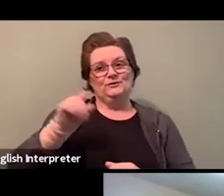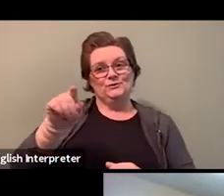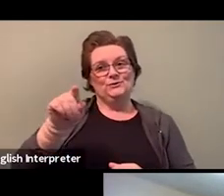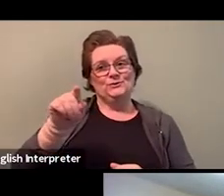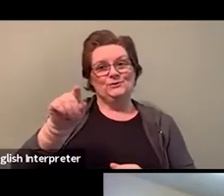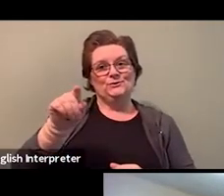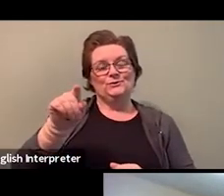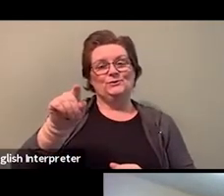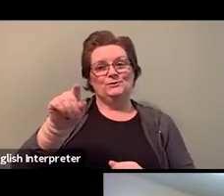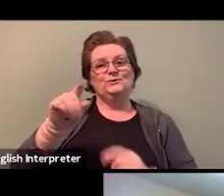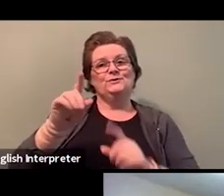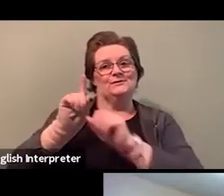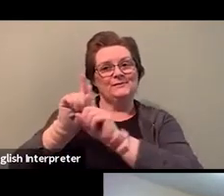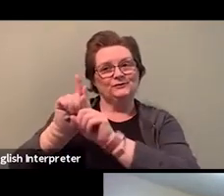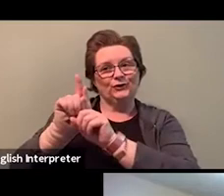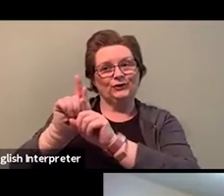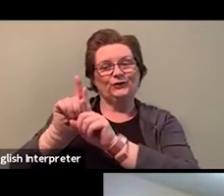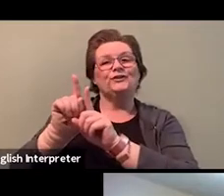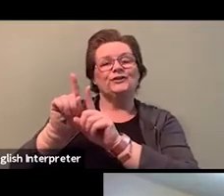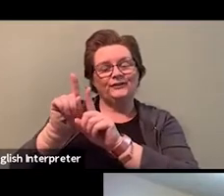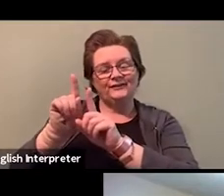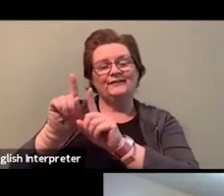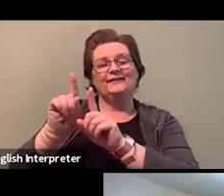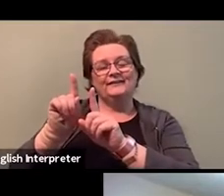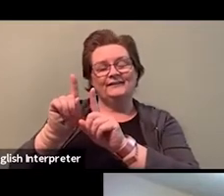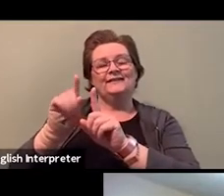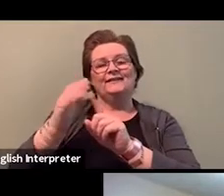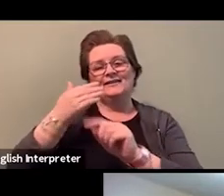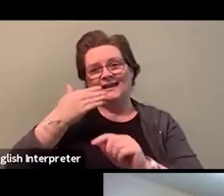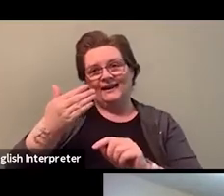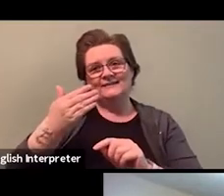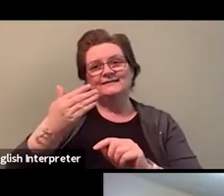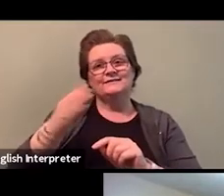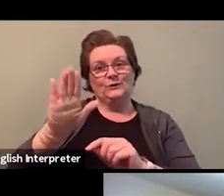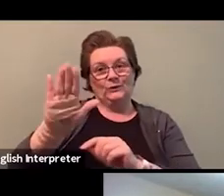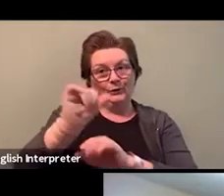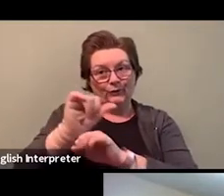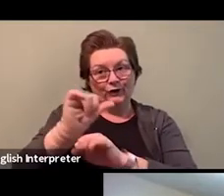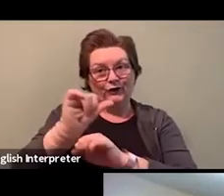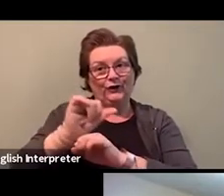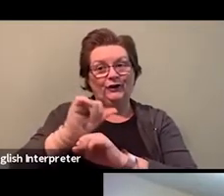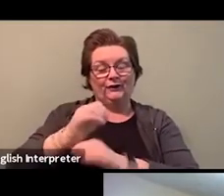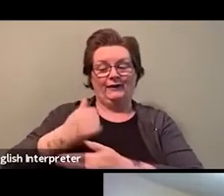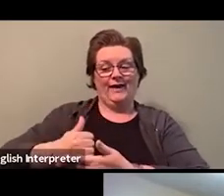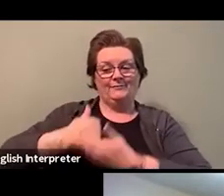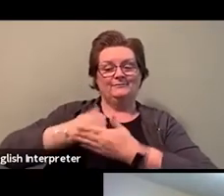And I thank you for doing the work that you do to help me get to where I am today, so thank you.